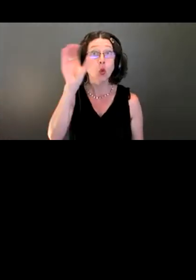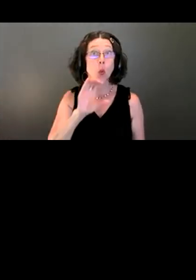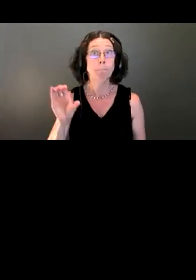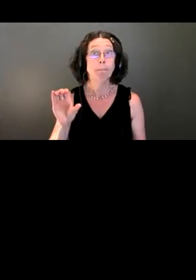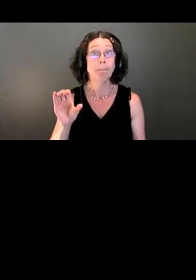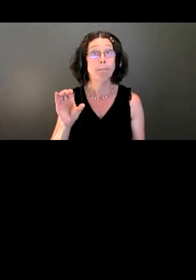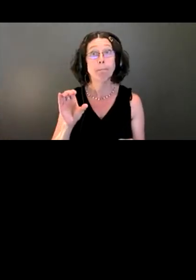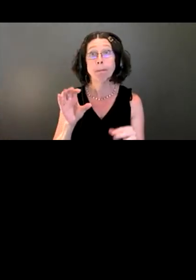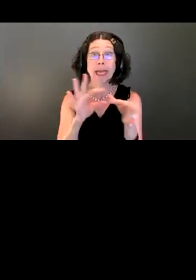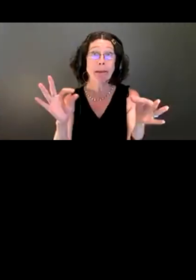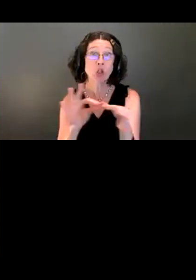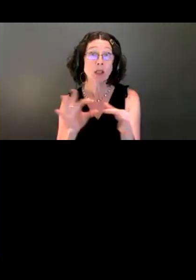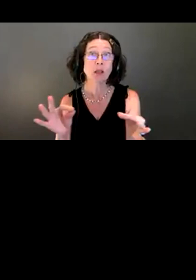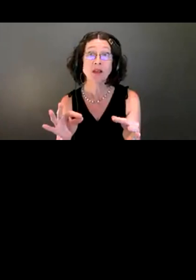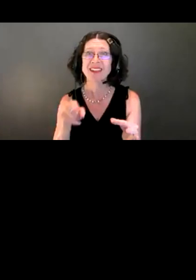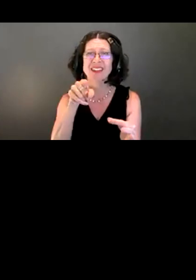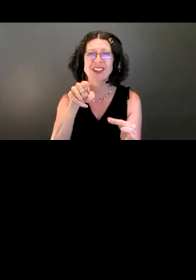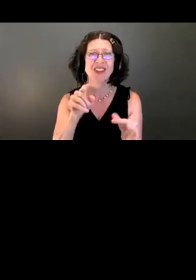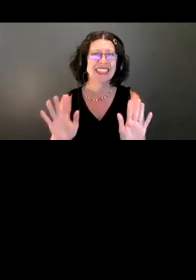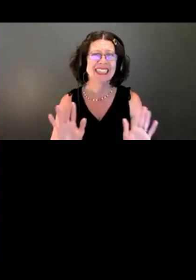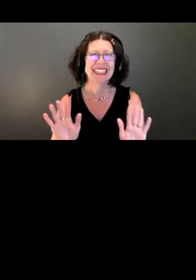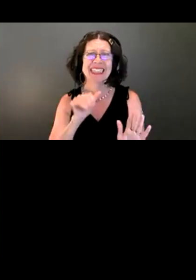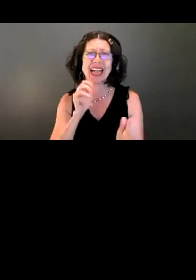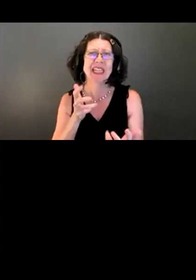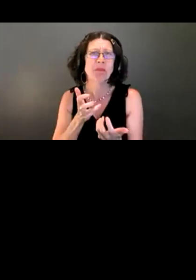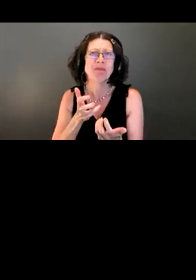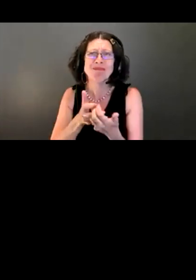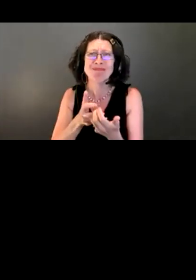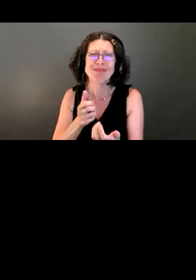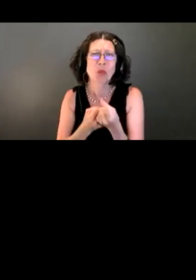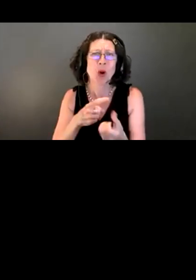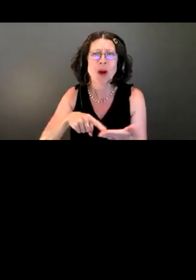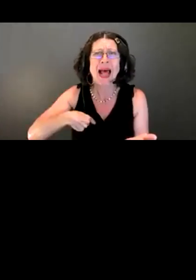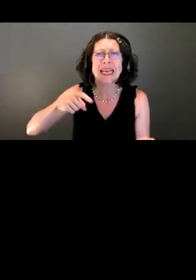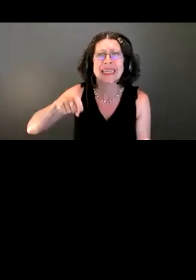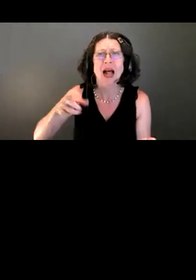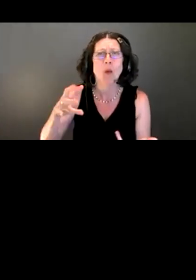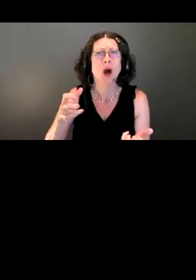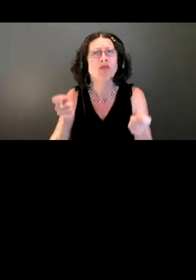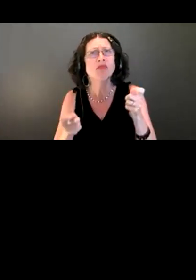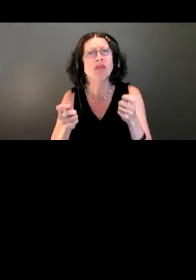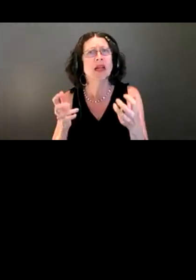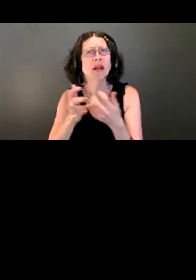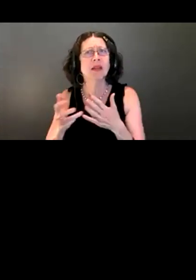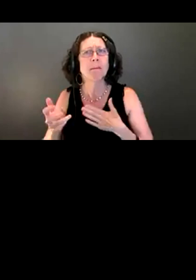participation and you are looking to customize your view, there is a link posted in the chat box.